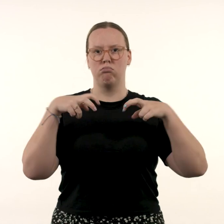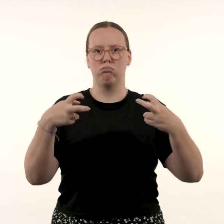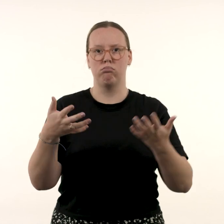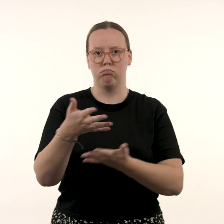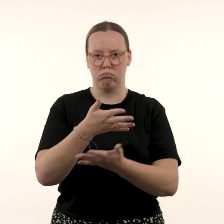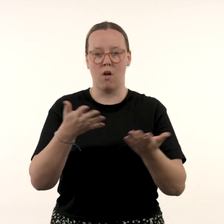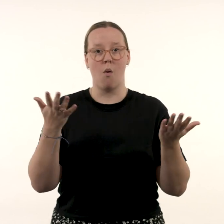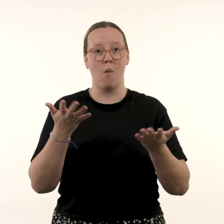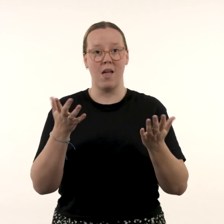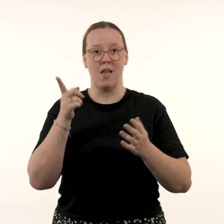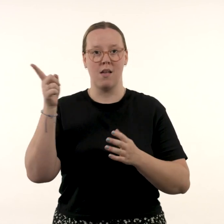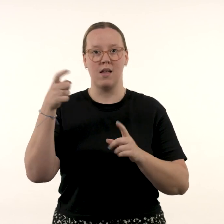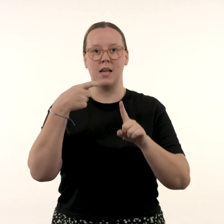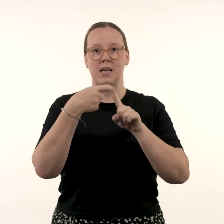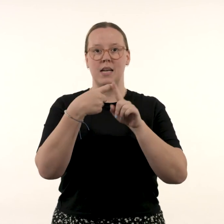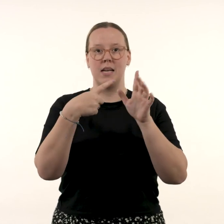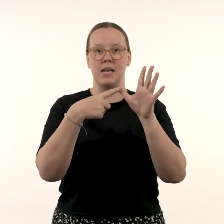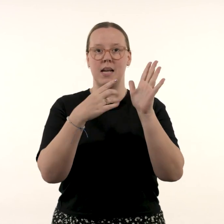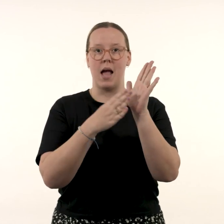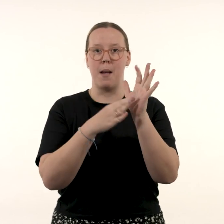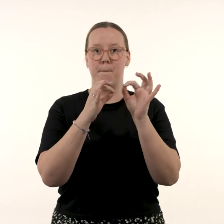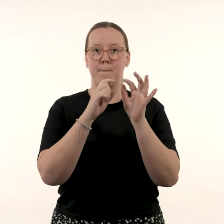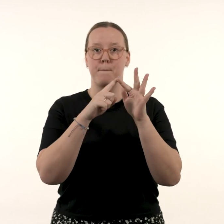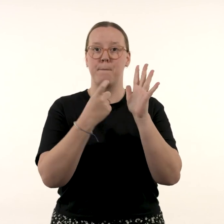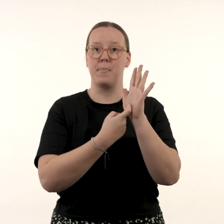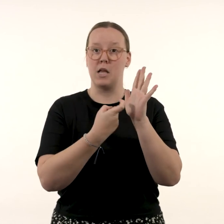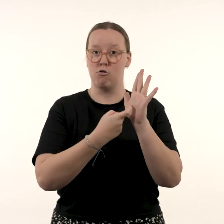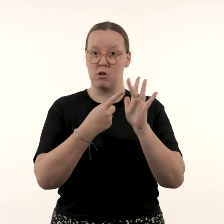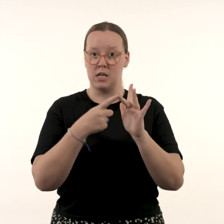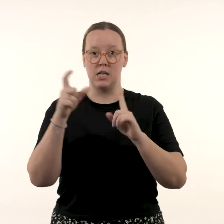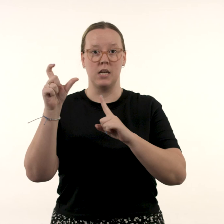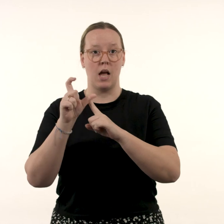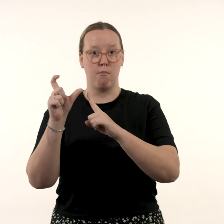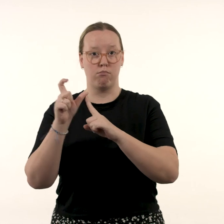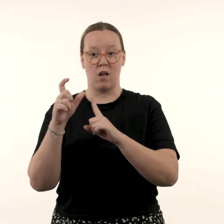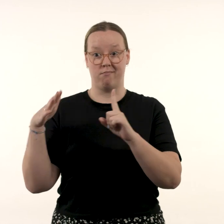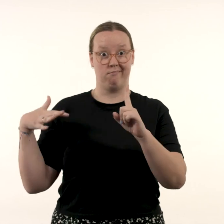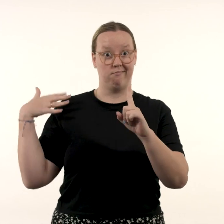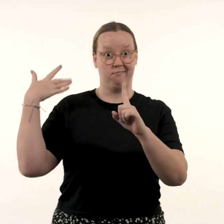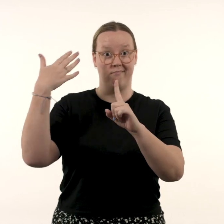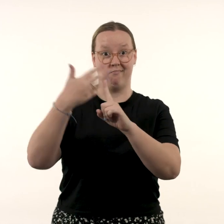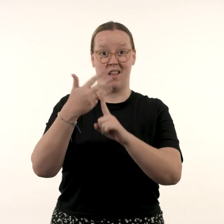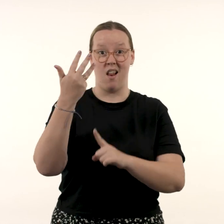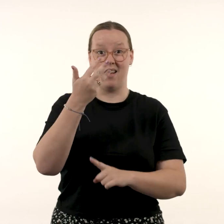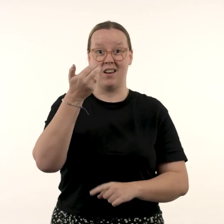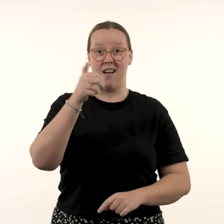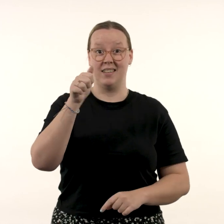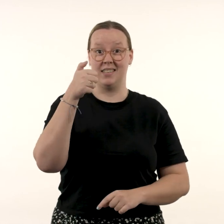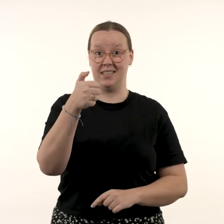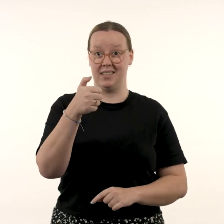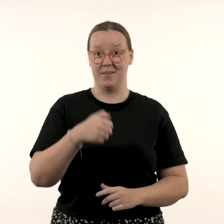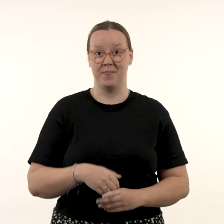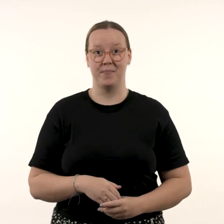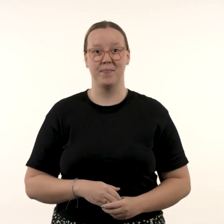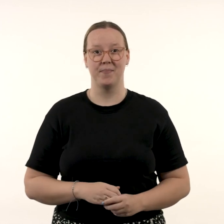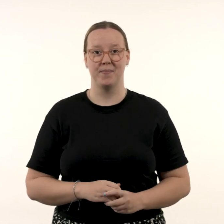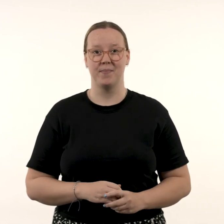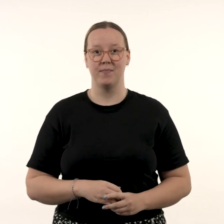in Kamberri/Canberra since 1996.